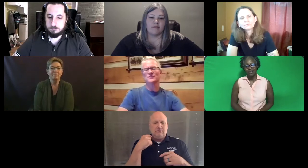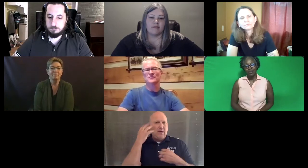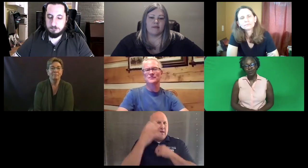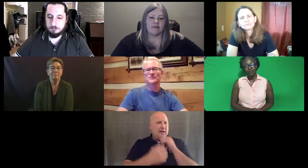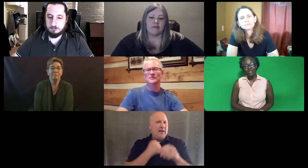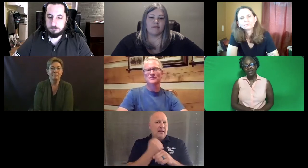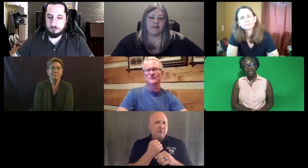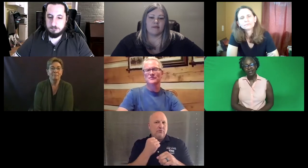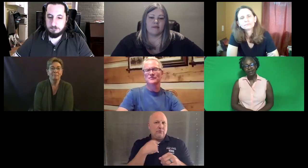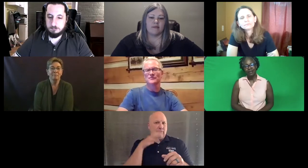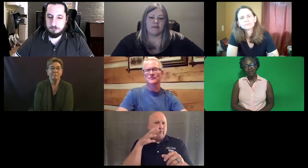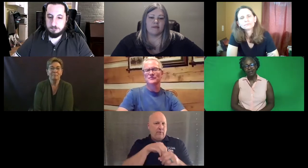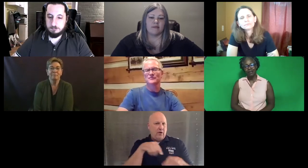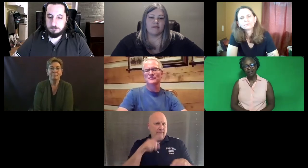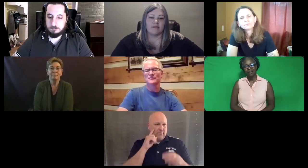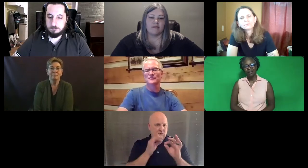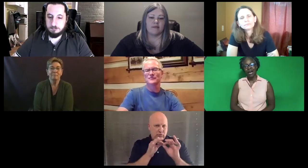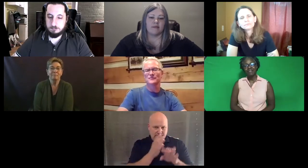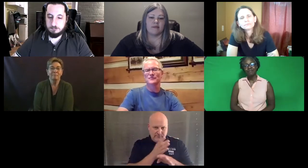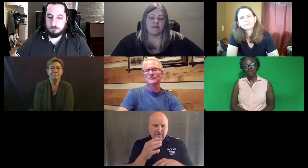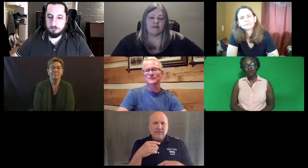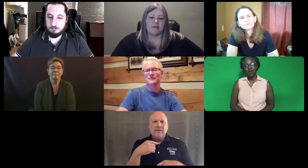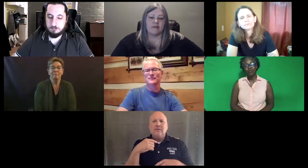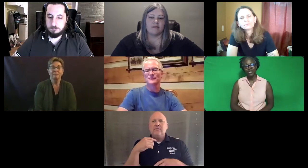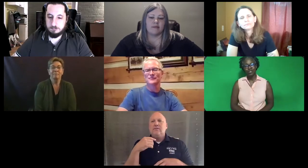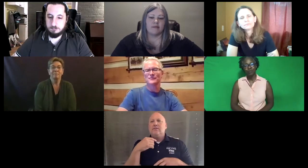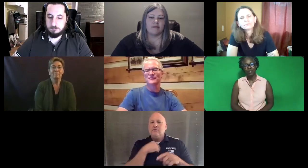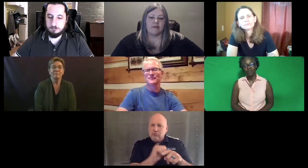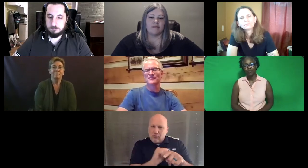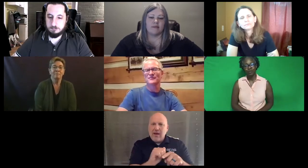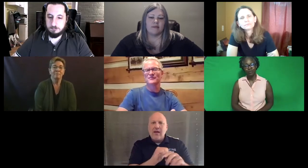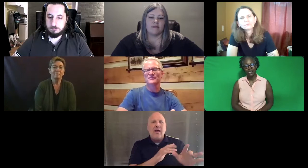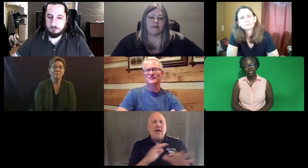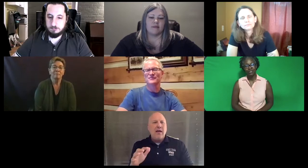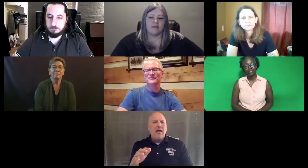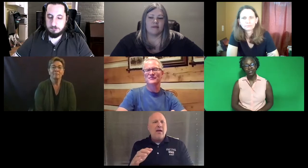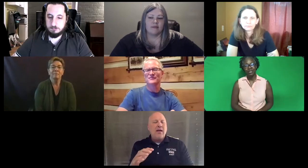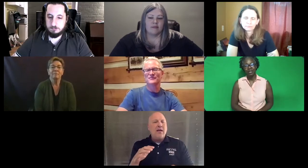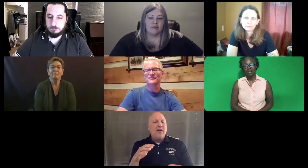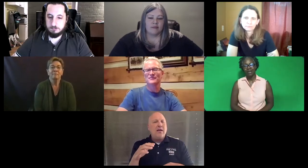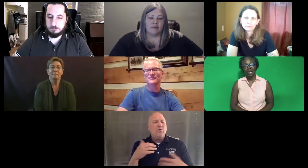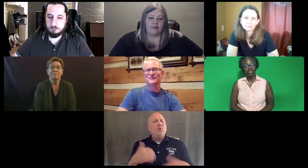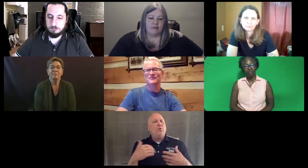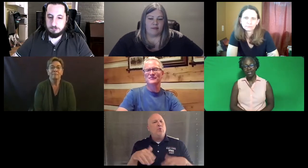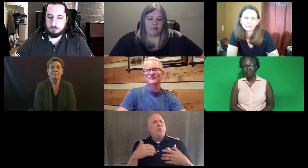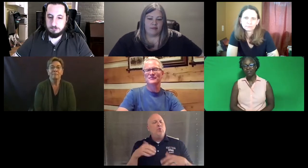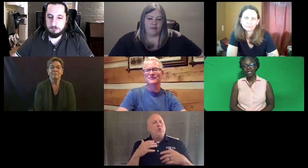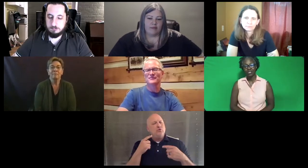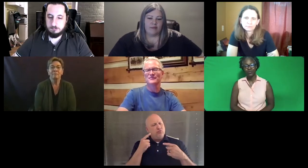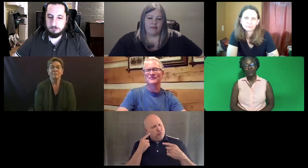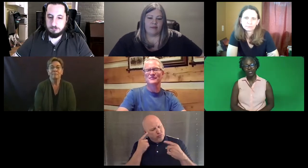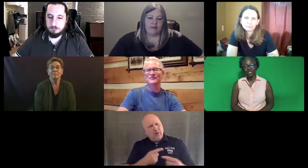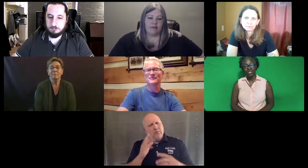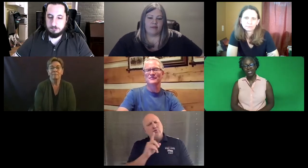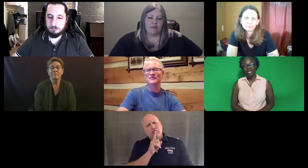So really I've been involved with the interpreting field for many years as a trainer and so forth.